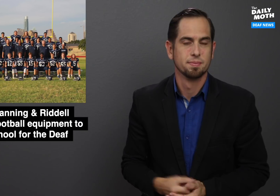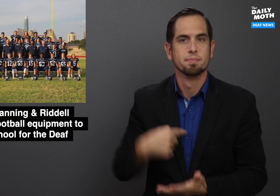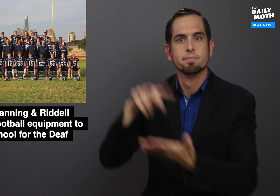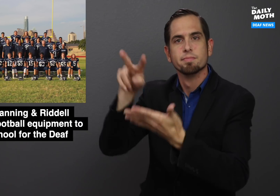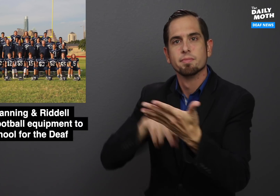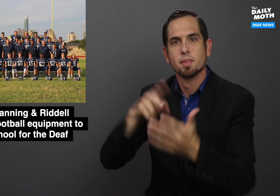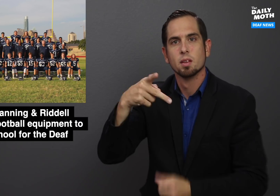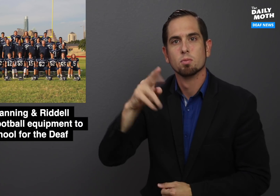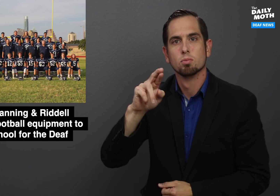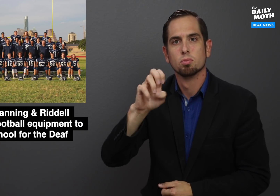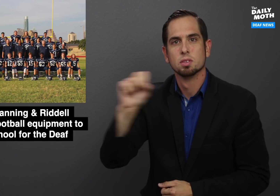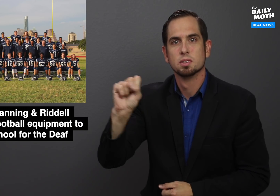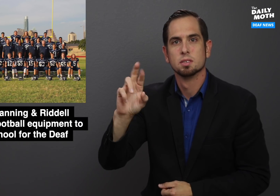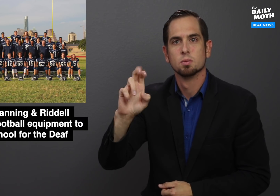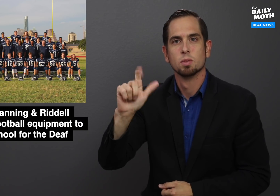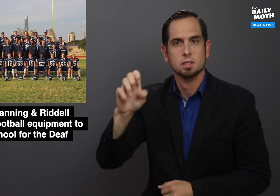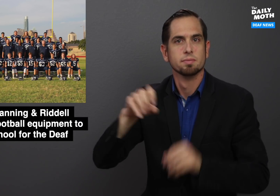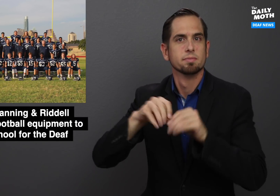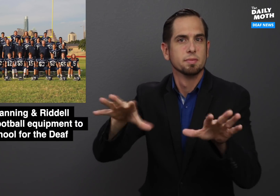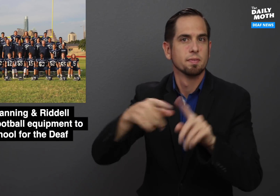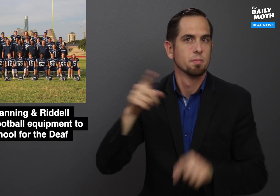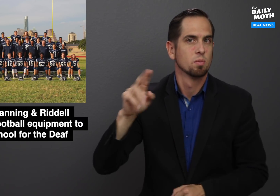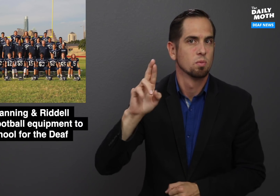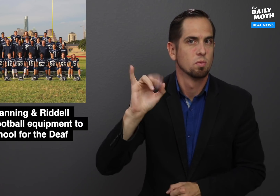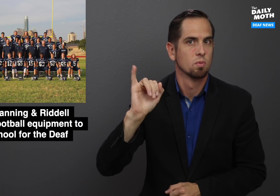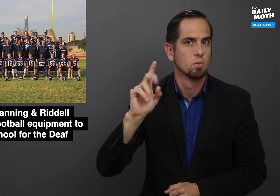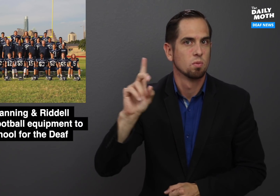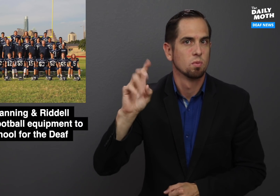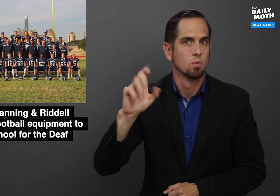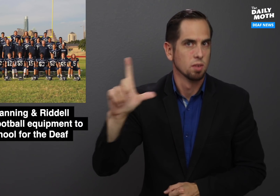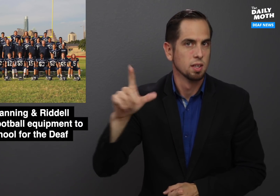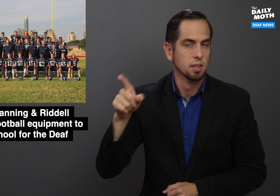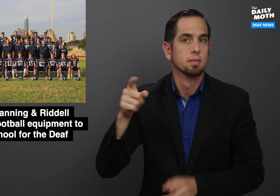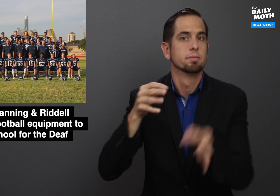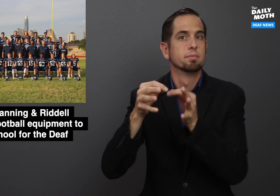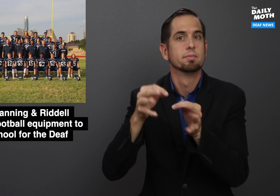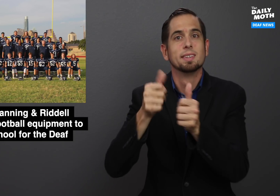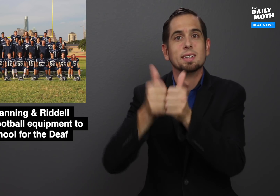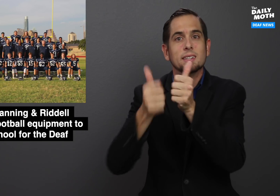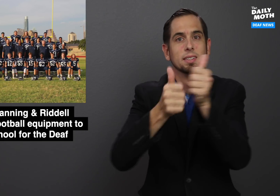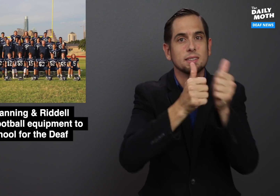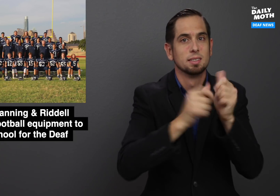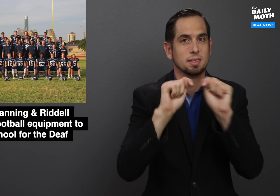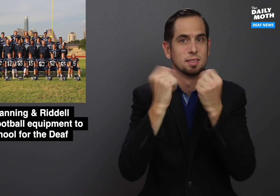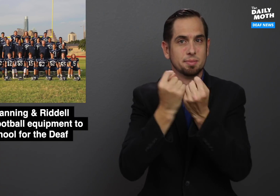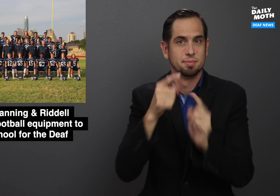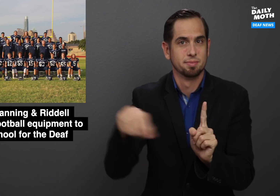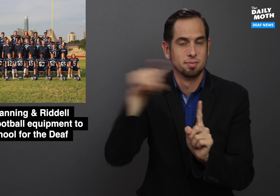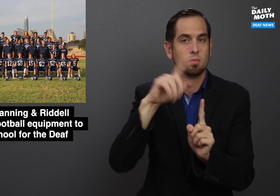A press release from Riddell said each team winner will